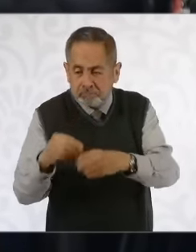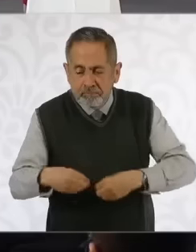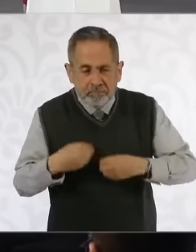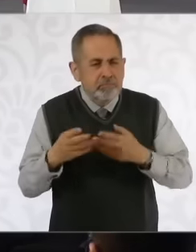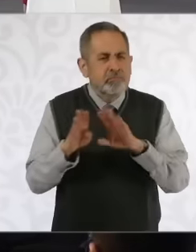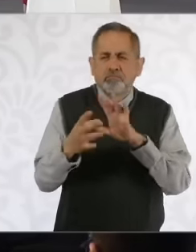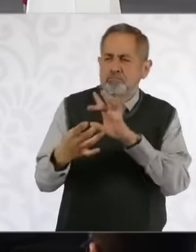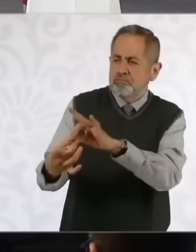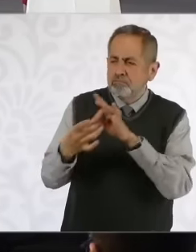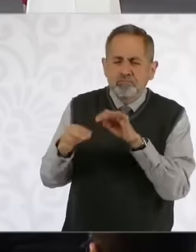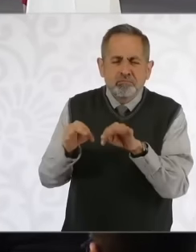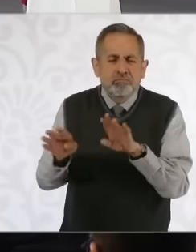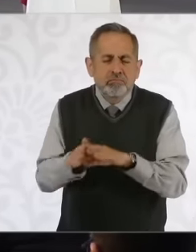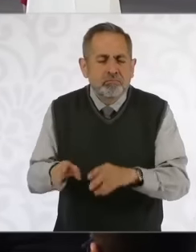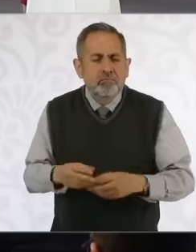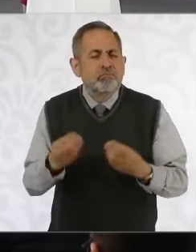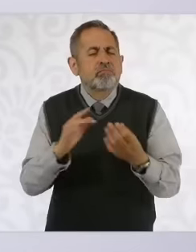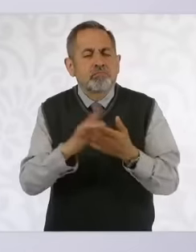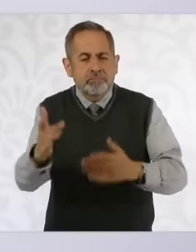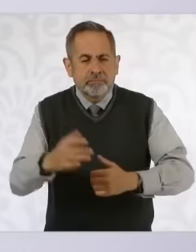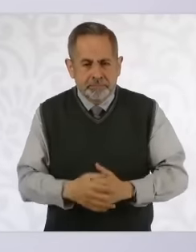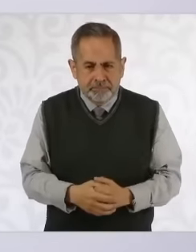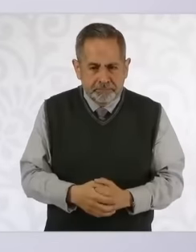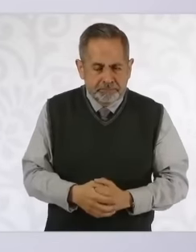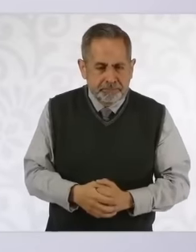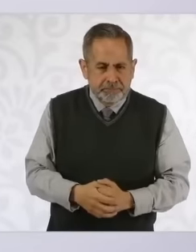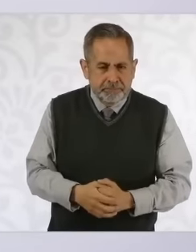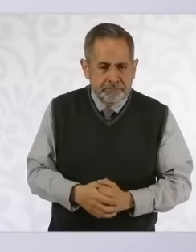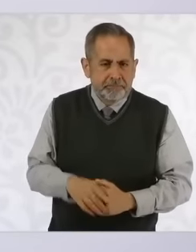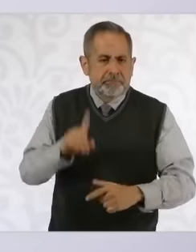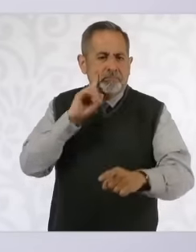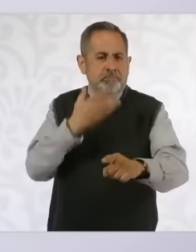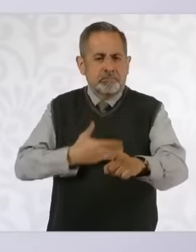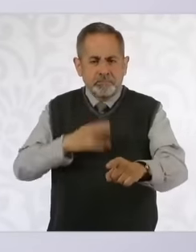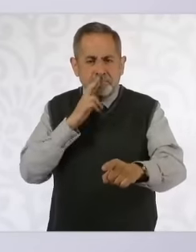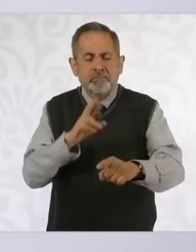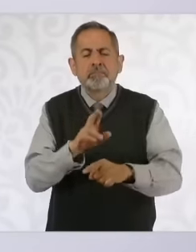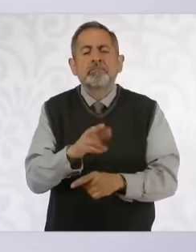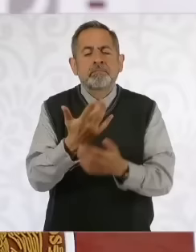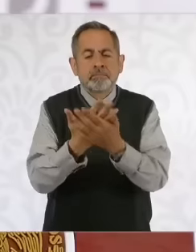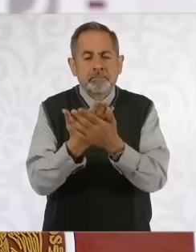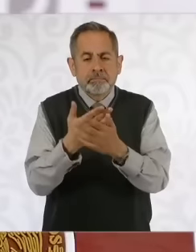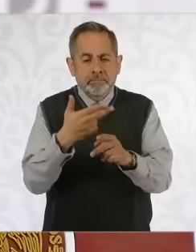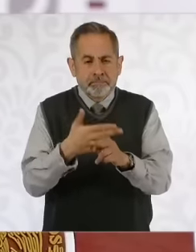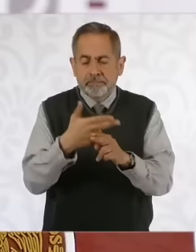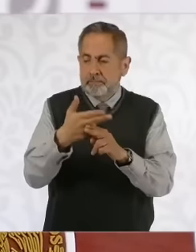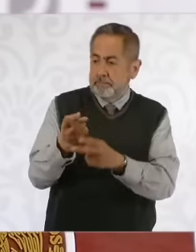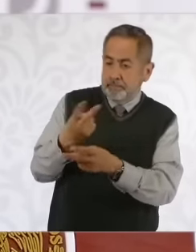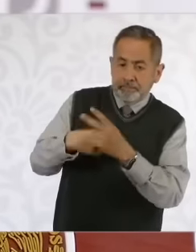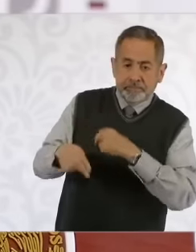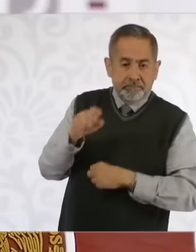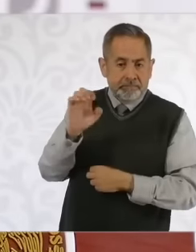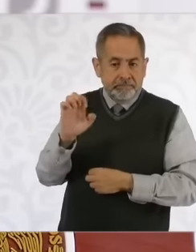president yes if you want we will talk about housing when Edna comes and she can talk How many